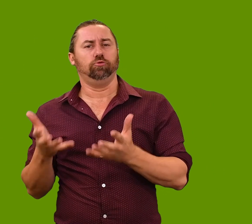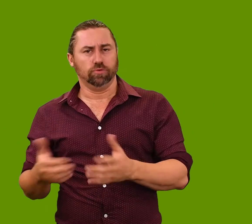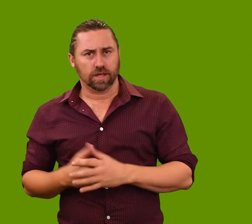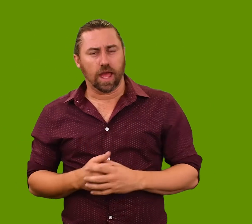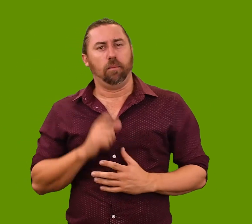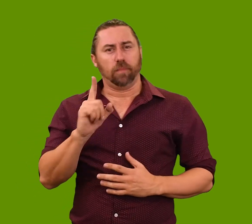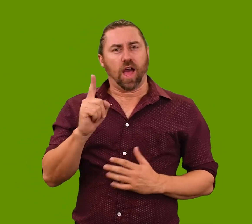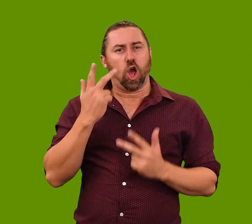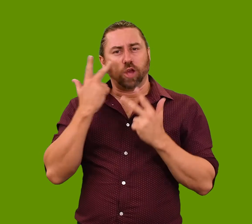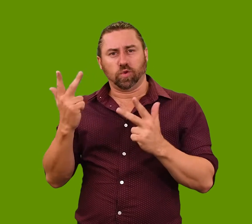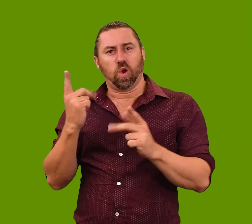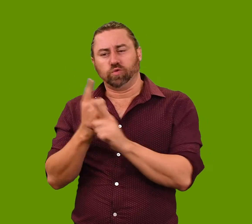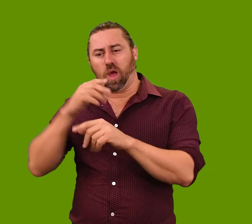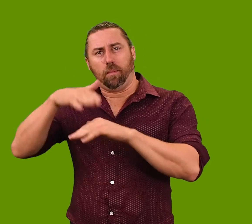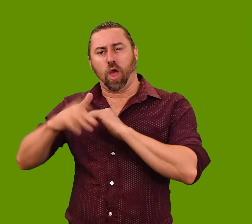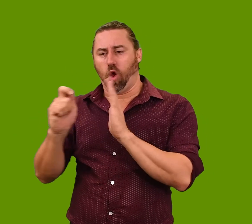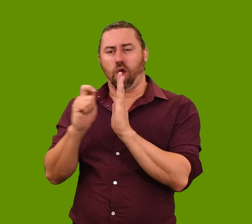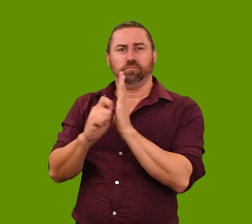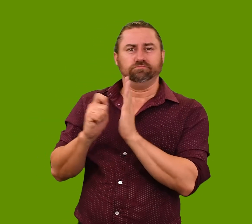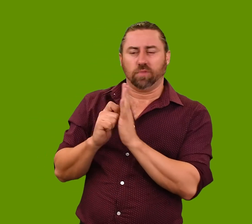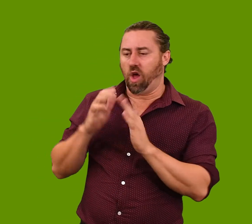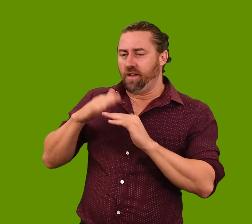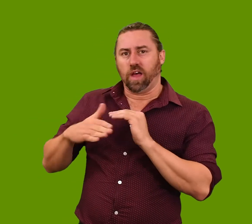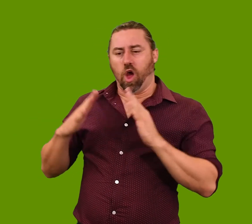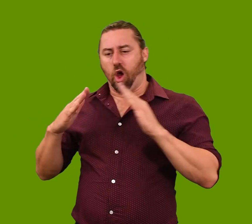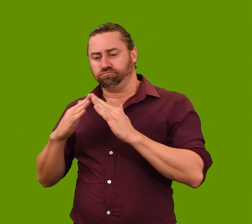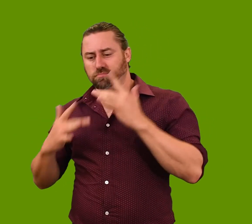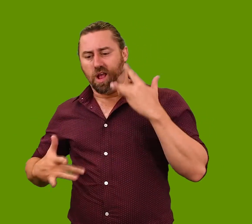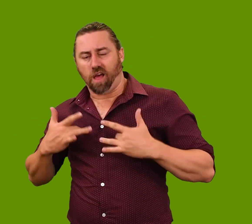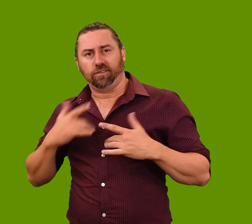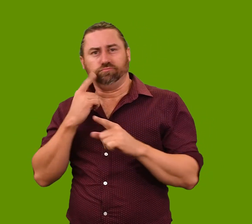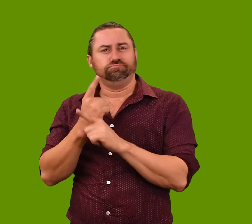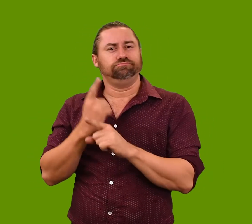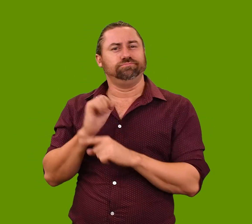while celebrating the domesticity she writes and podcasts about.